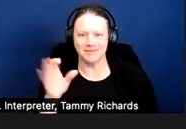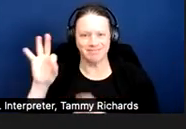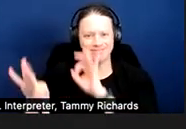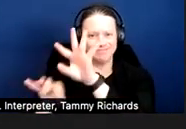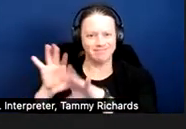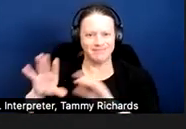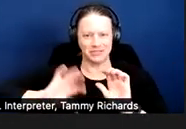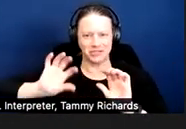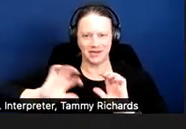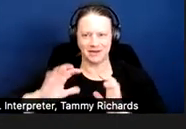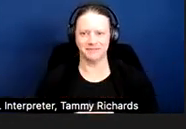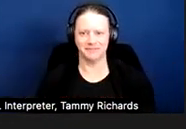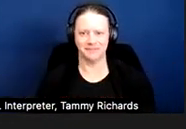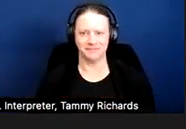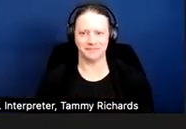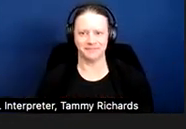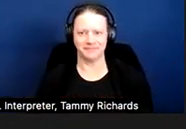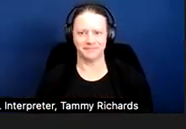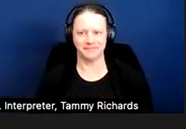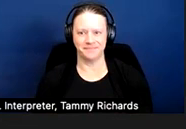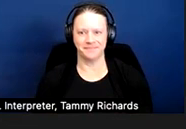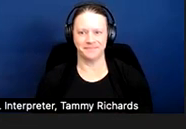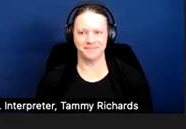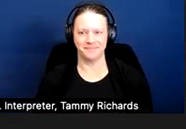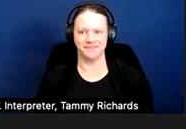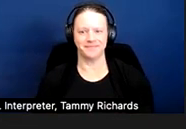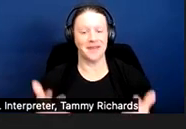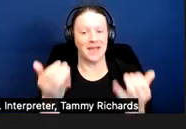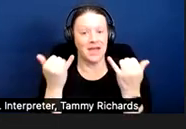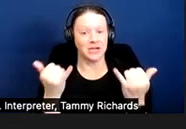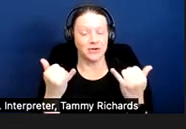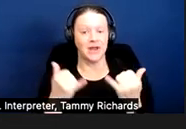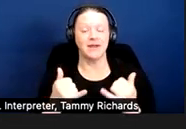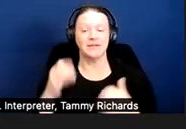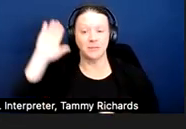Today's presentation is going to be broken into three parts.